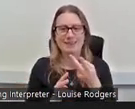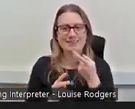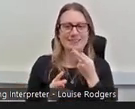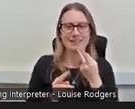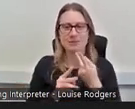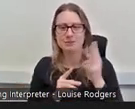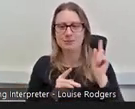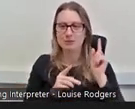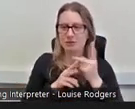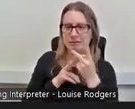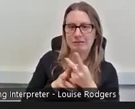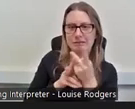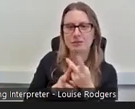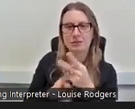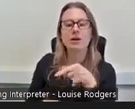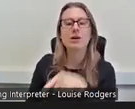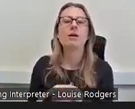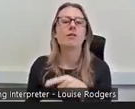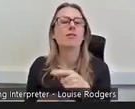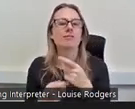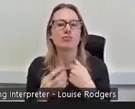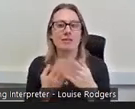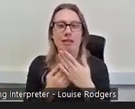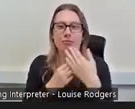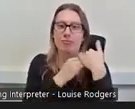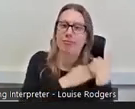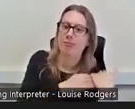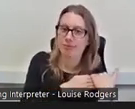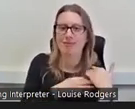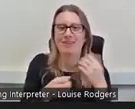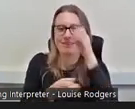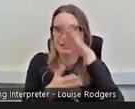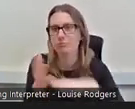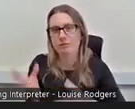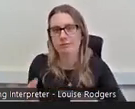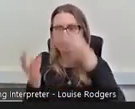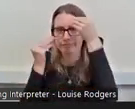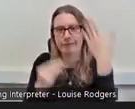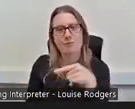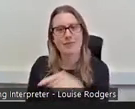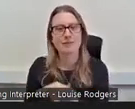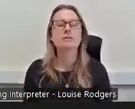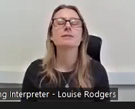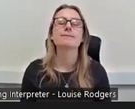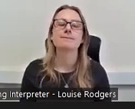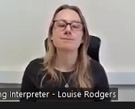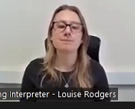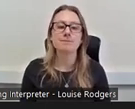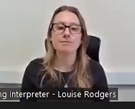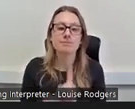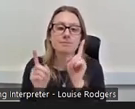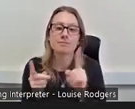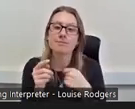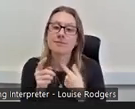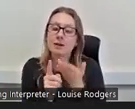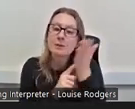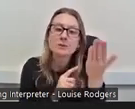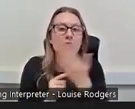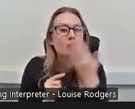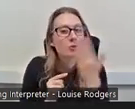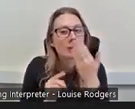which came with a lot of experience, however I went to school everything was fine. Now,